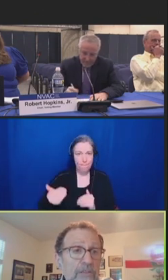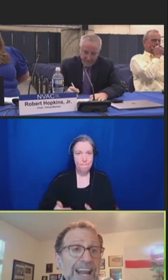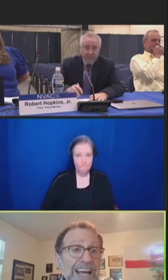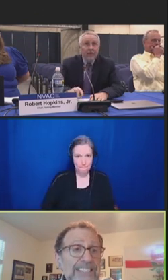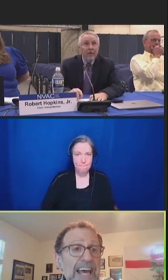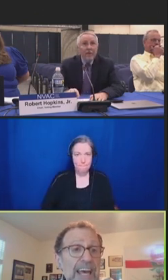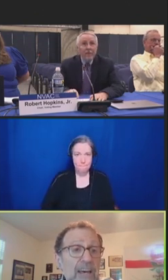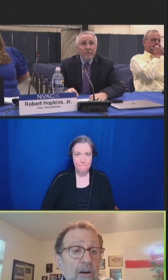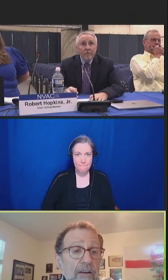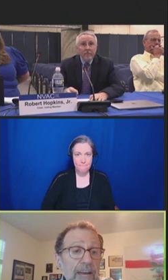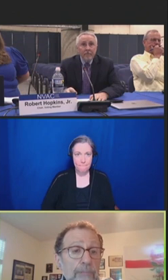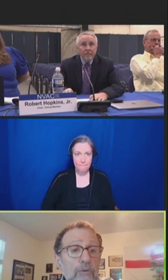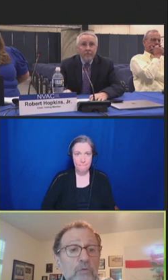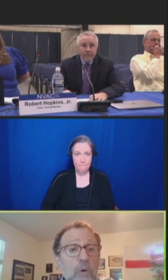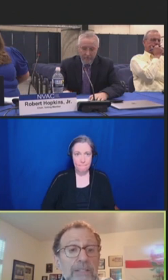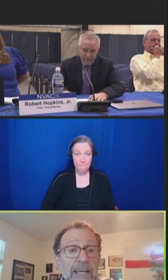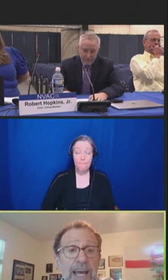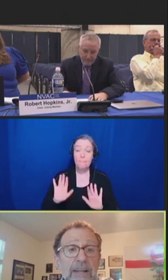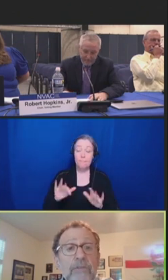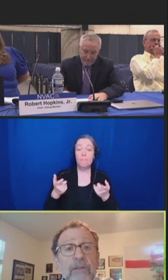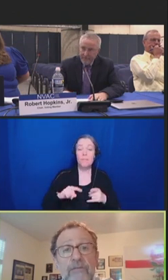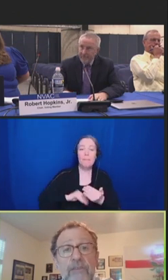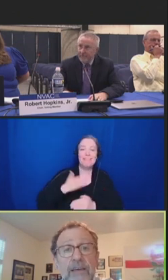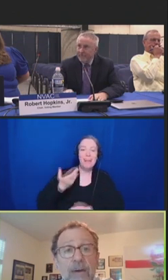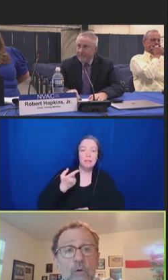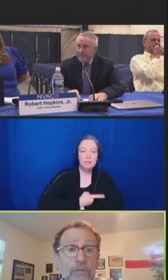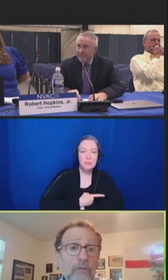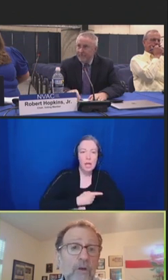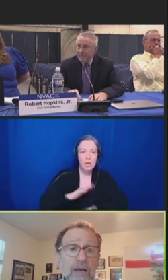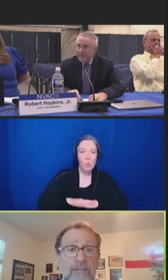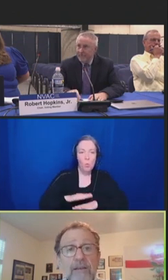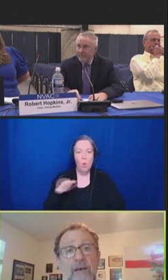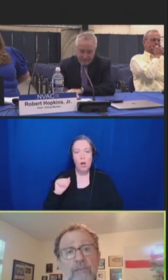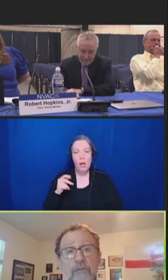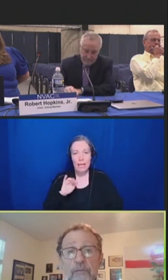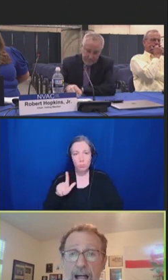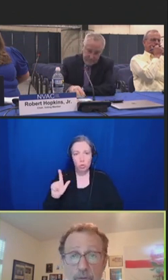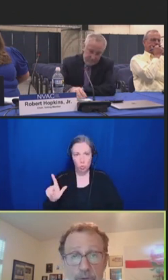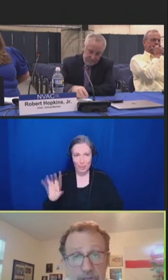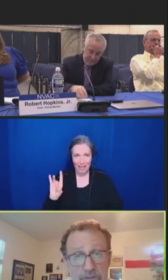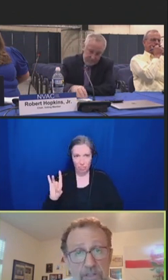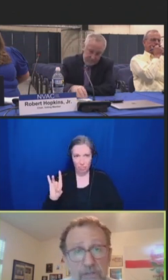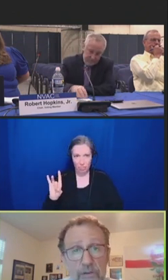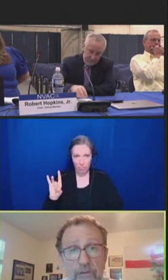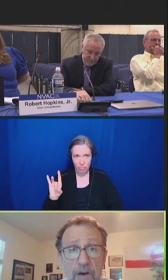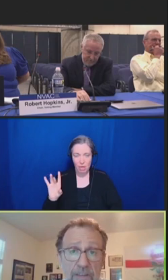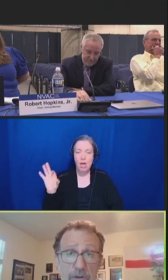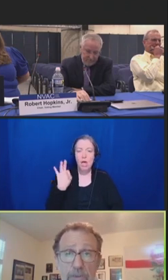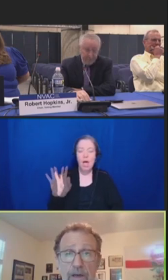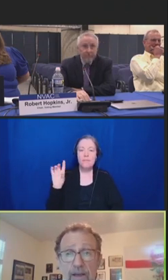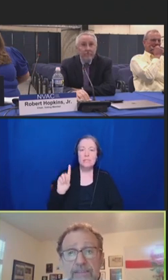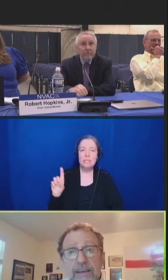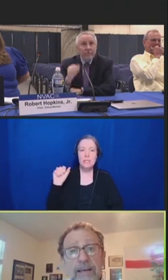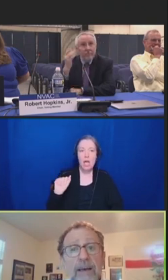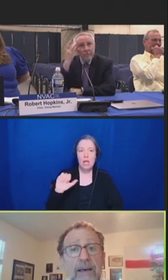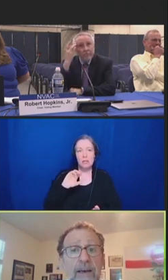The next day on April 28th, FDA authorized the following uses for the Pfizer-BioNTech